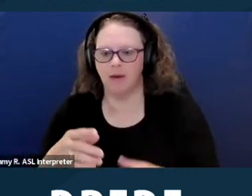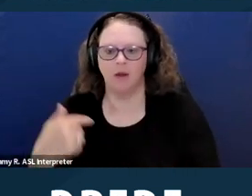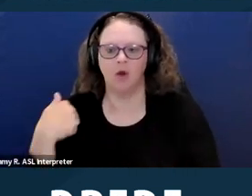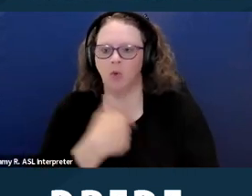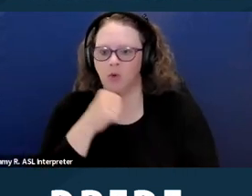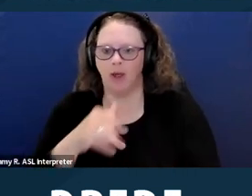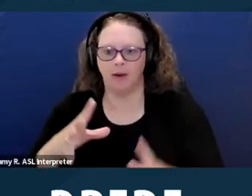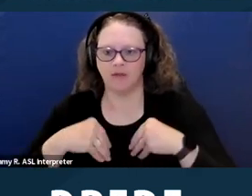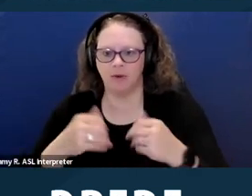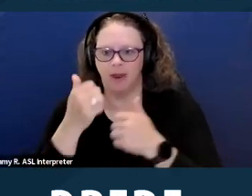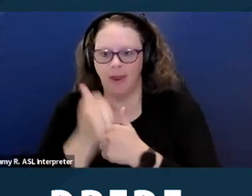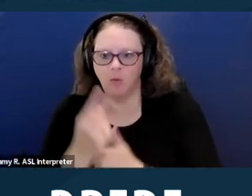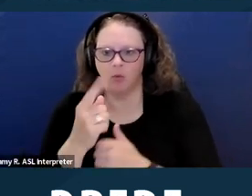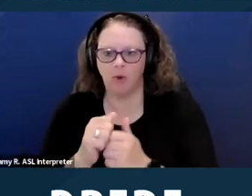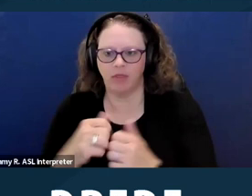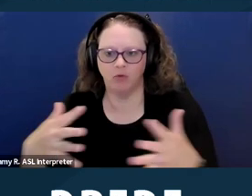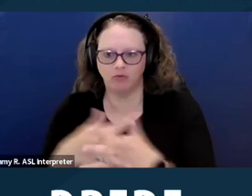And I'll just say exactly what that means is that